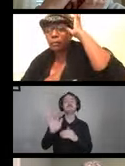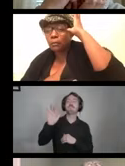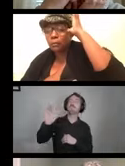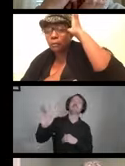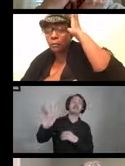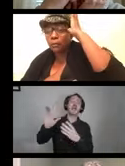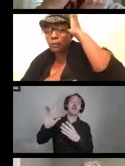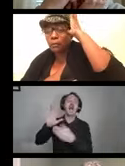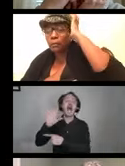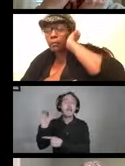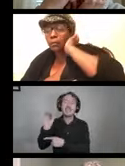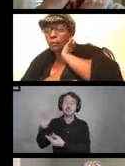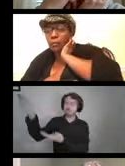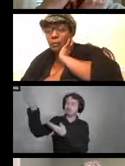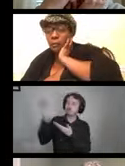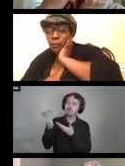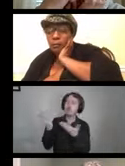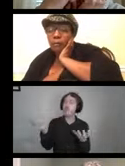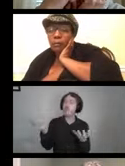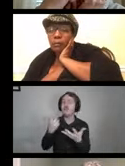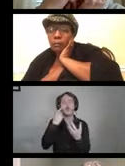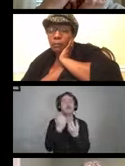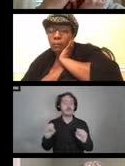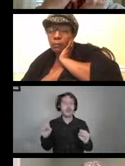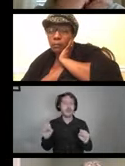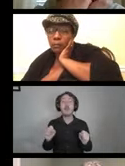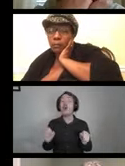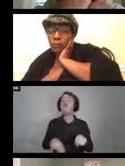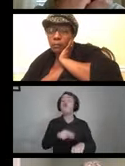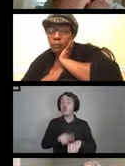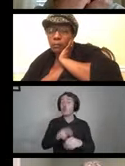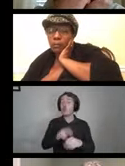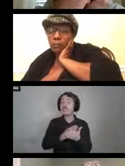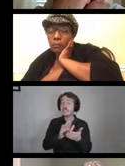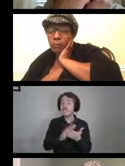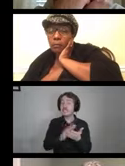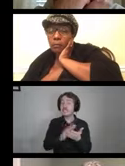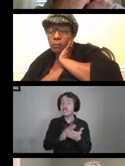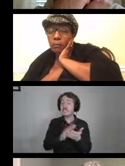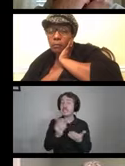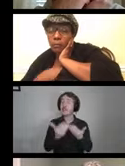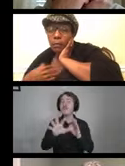and be mindful of the recommendations. Cleaning recommendations may be found in the user manuals.